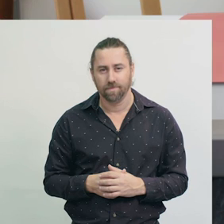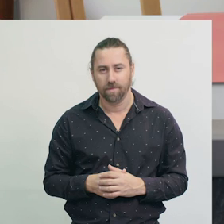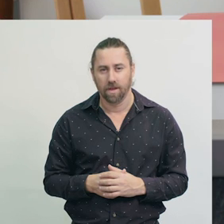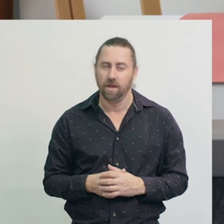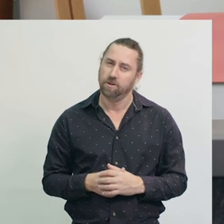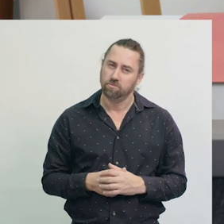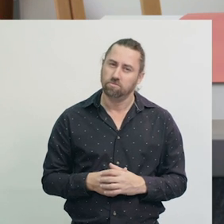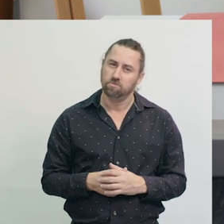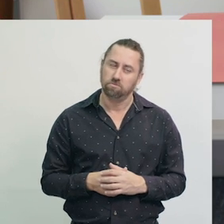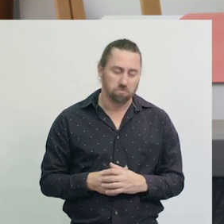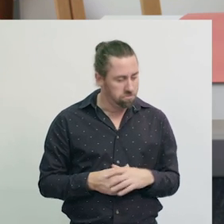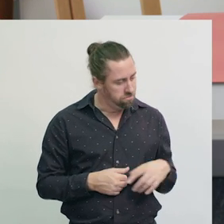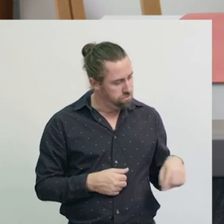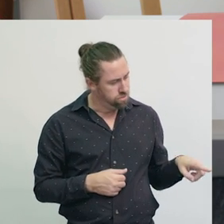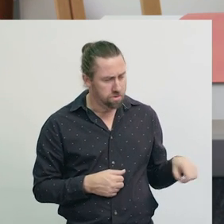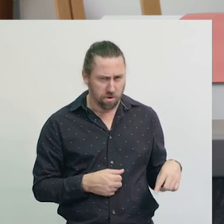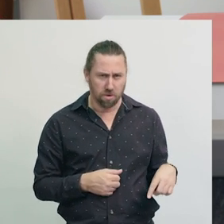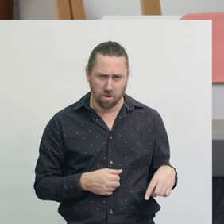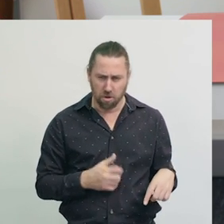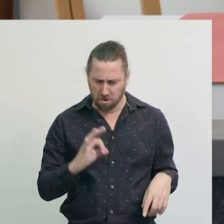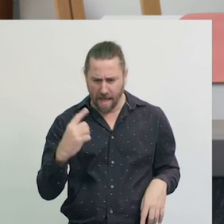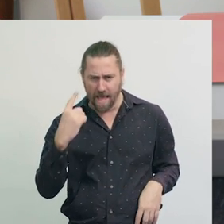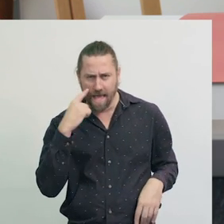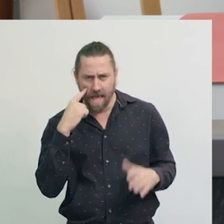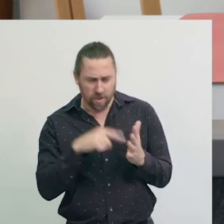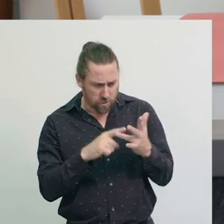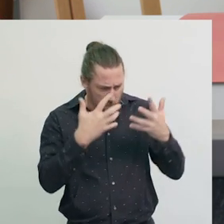Well, that’s a little bit complicated. There's a few types of plastic,